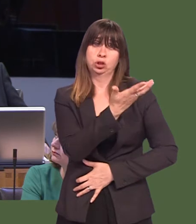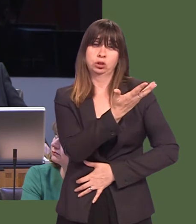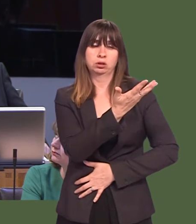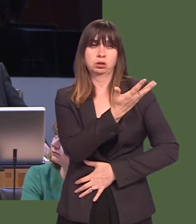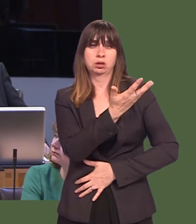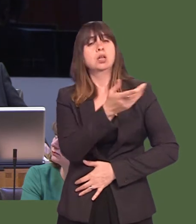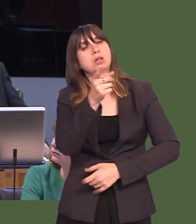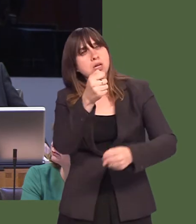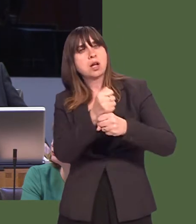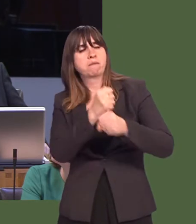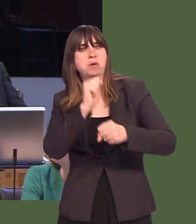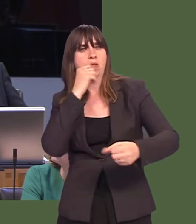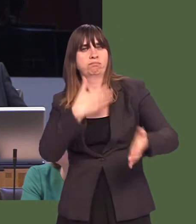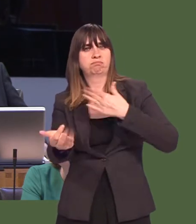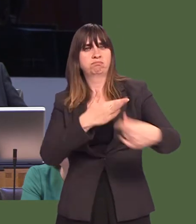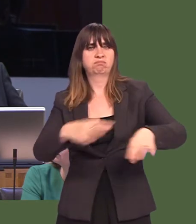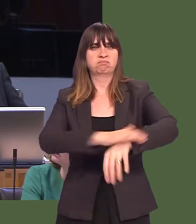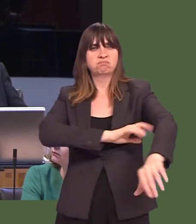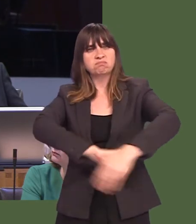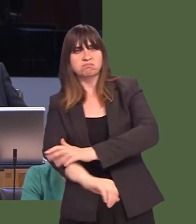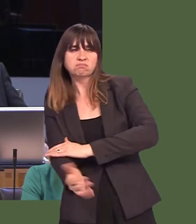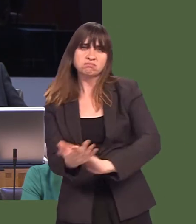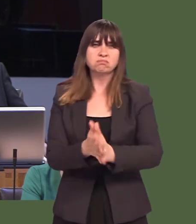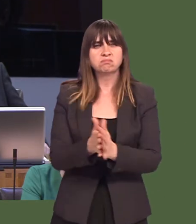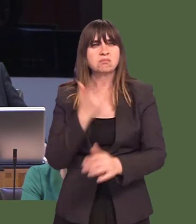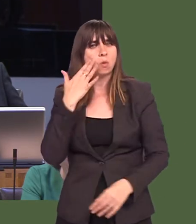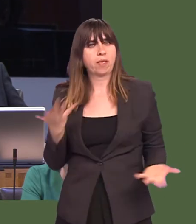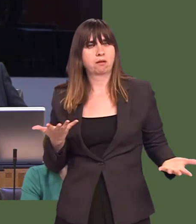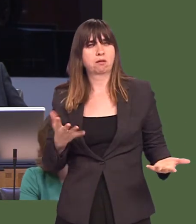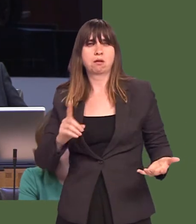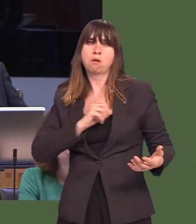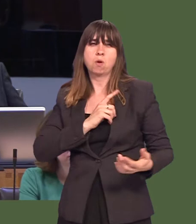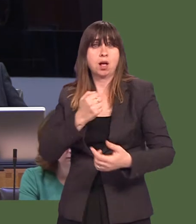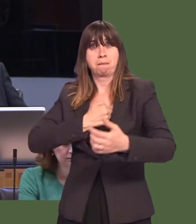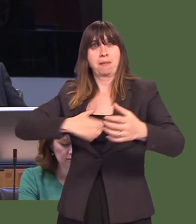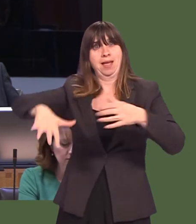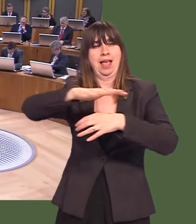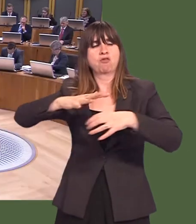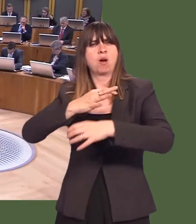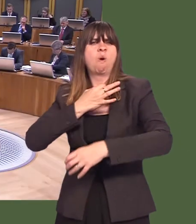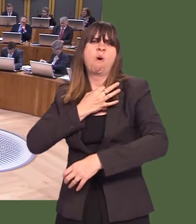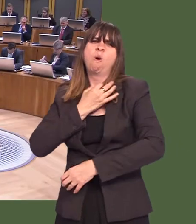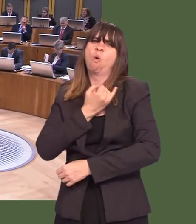When will the Government take action in order to safeguard some of my most vulnerable constituents?